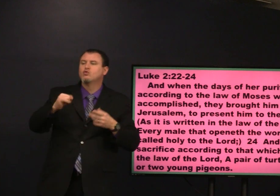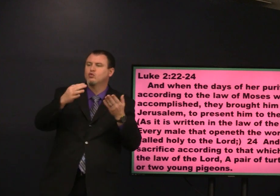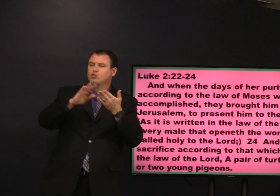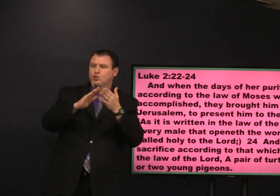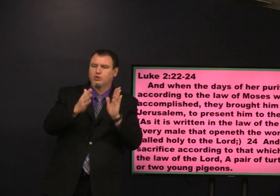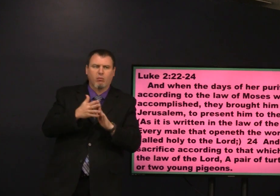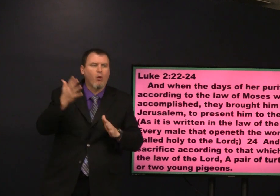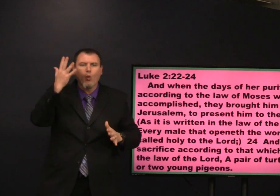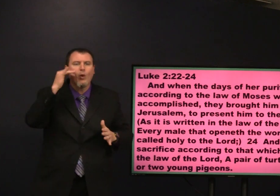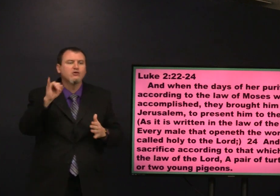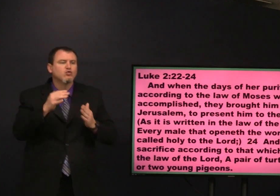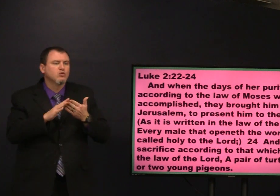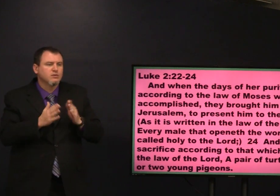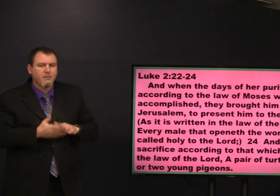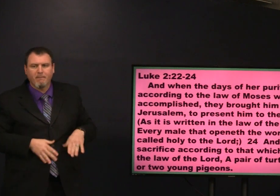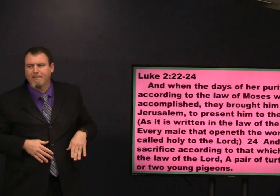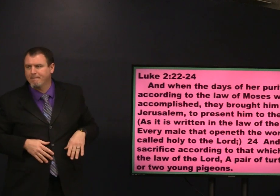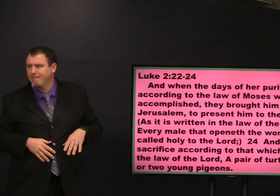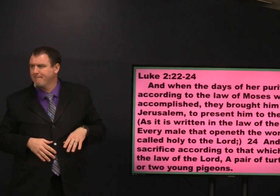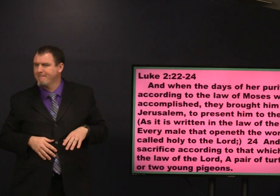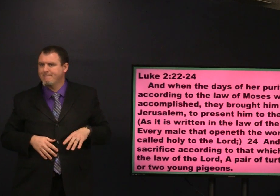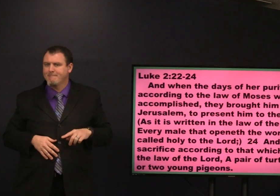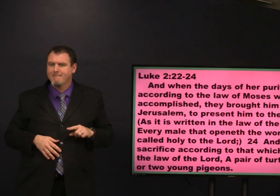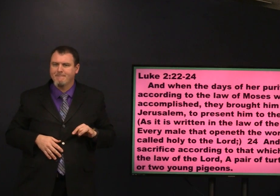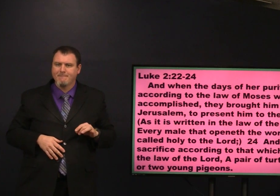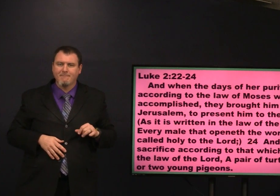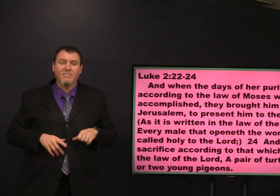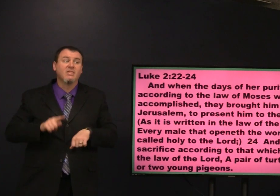and then the woman made a trip to Jerusalem why Jerusalem